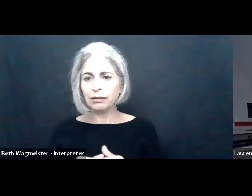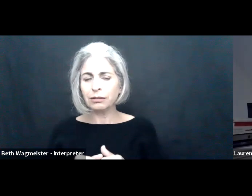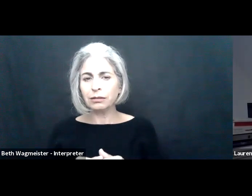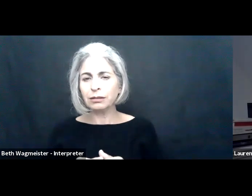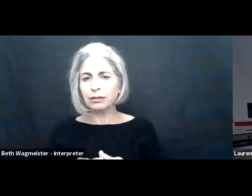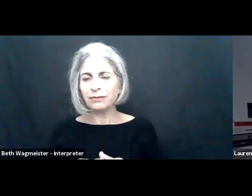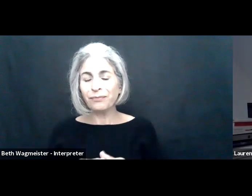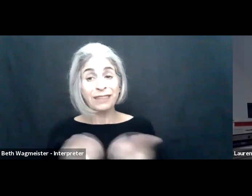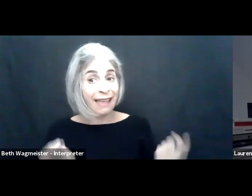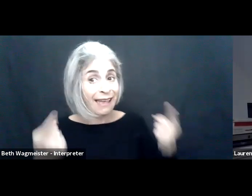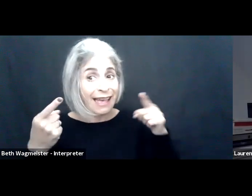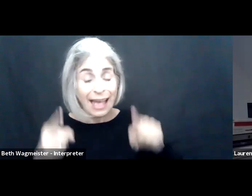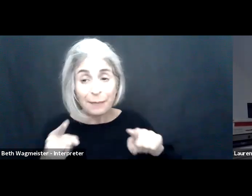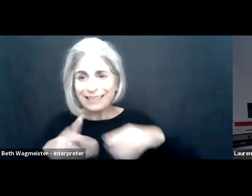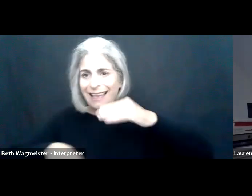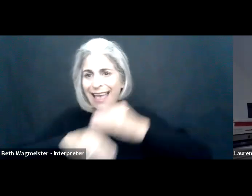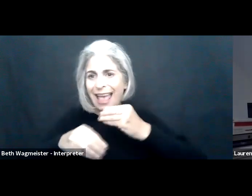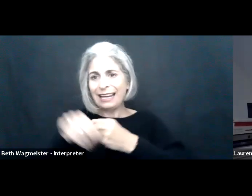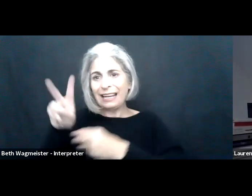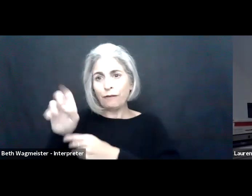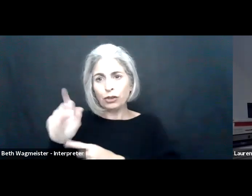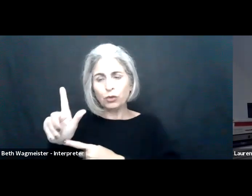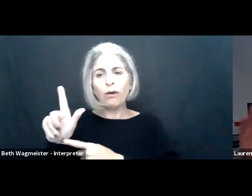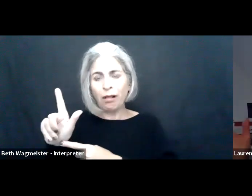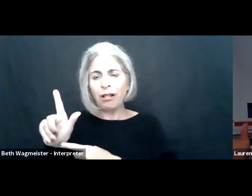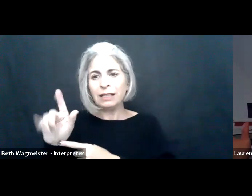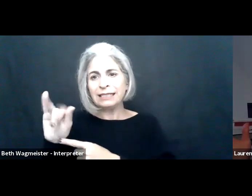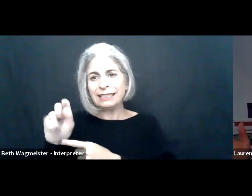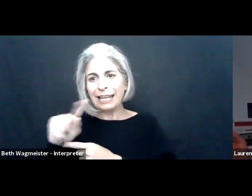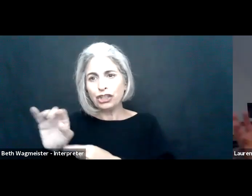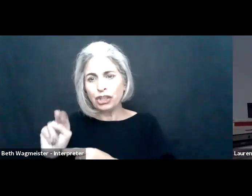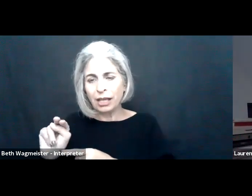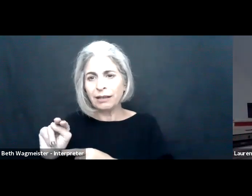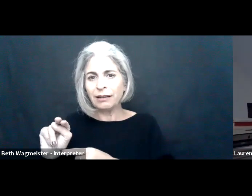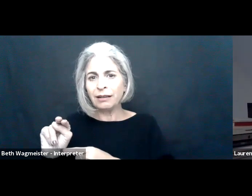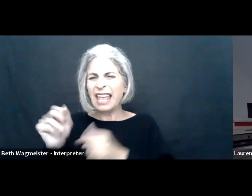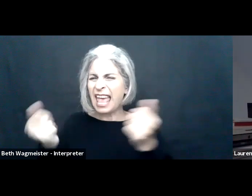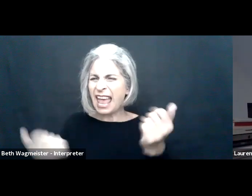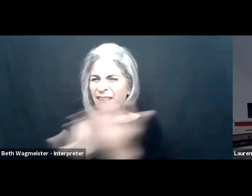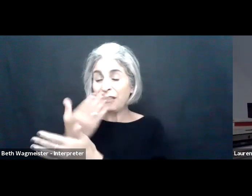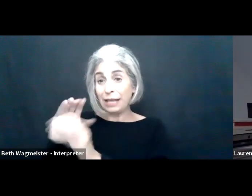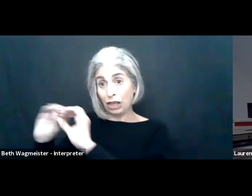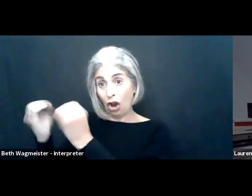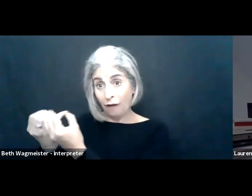virtual overload, there's always on expectations. We're able to quantify that and it turns out that adding virtualization, this